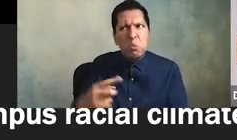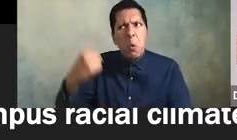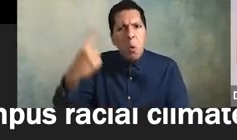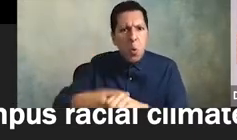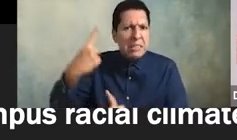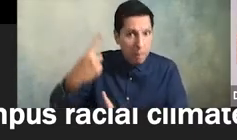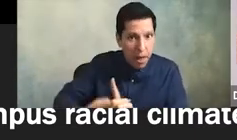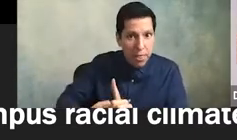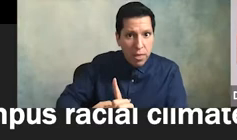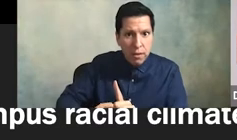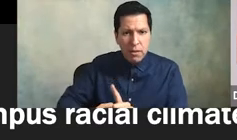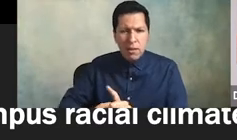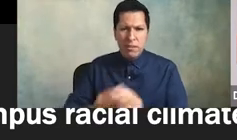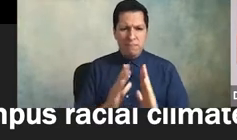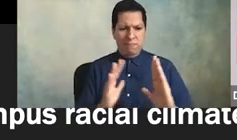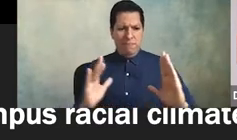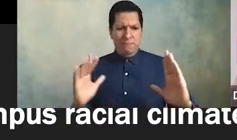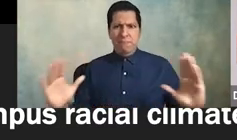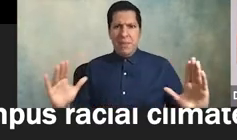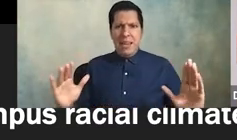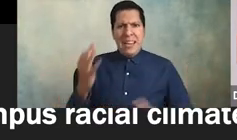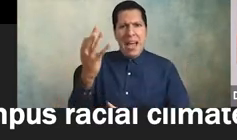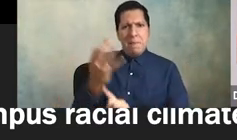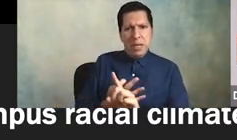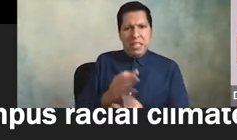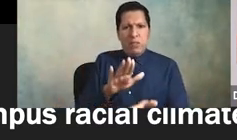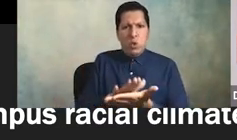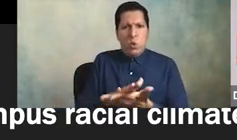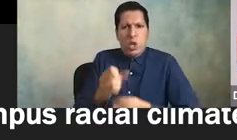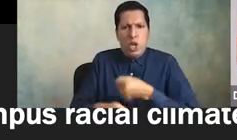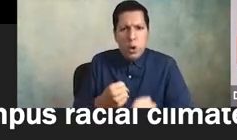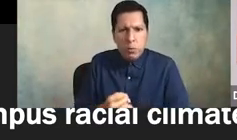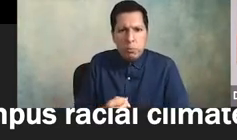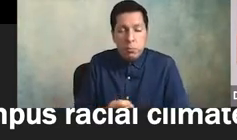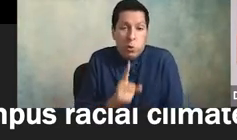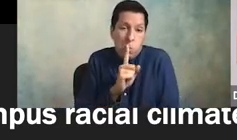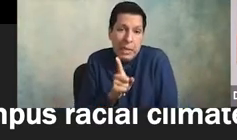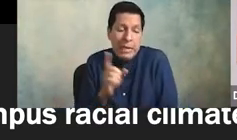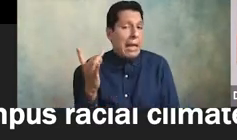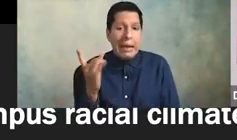course of a nine month academic school year so we're talking 18 hours of the task force